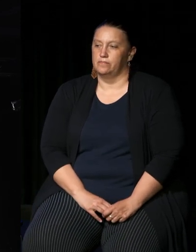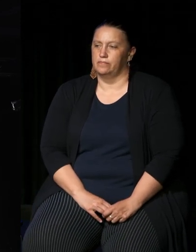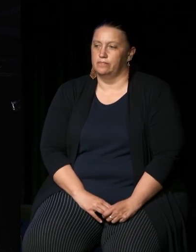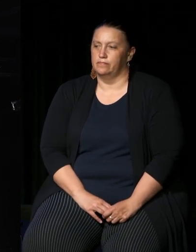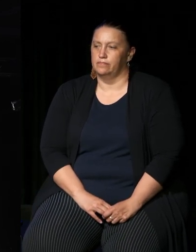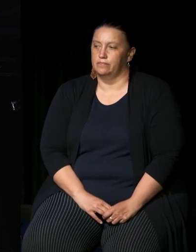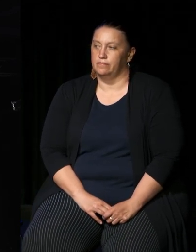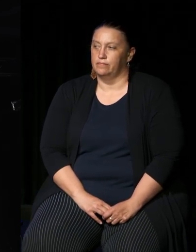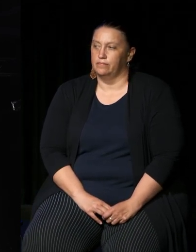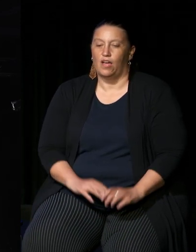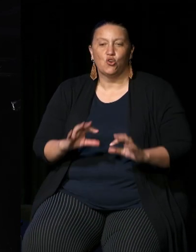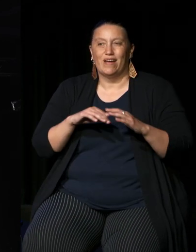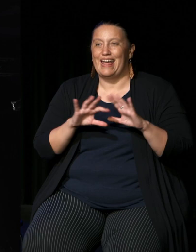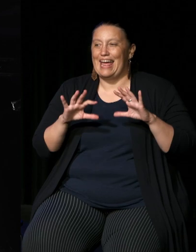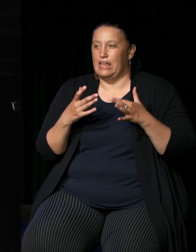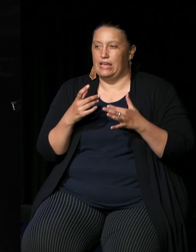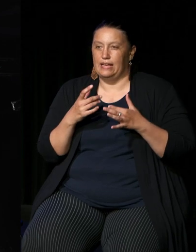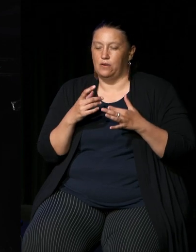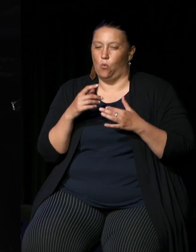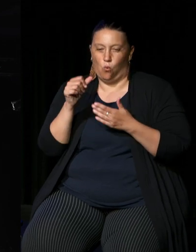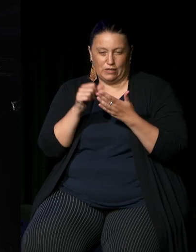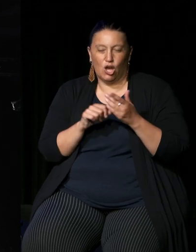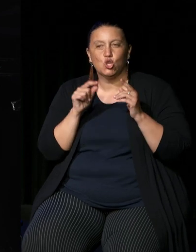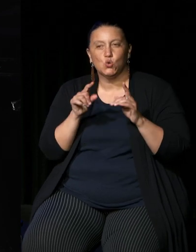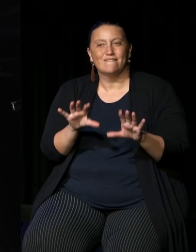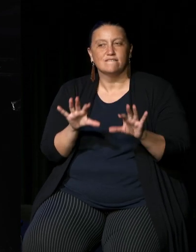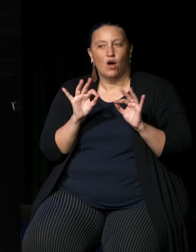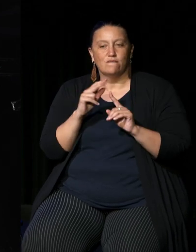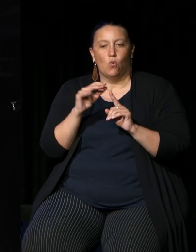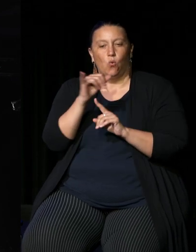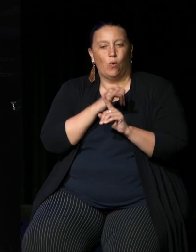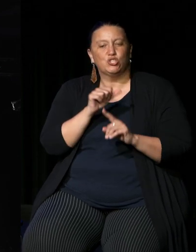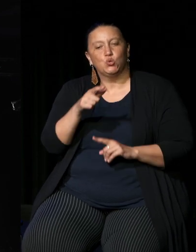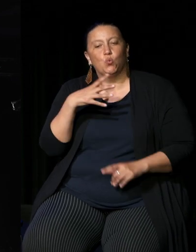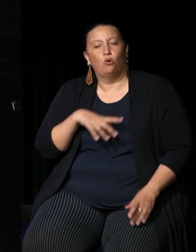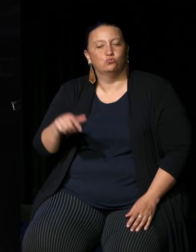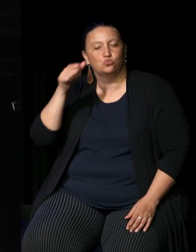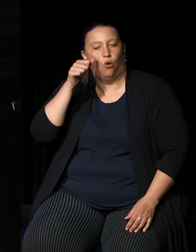really um you vote for the one that you think is is the one that we want to tackle the most